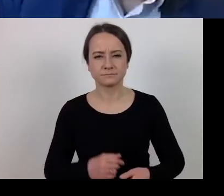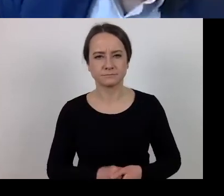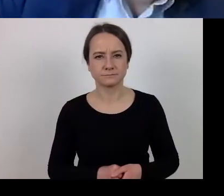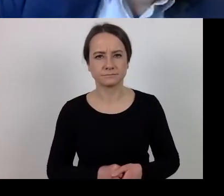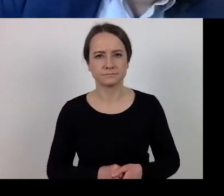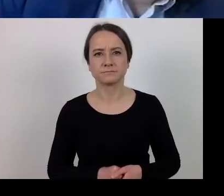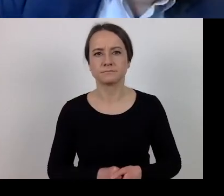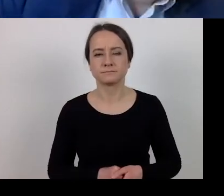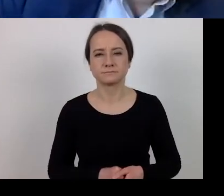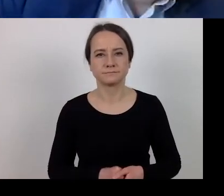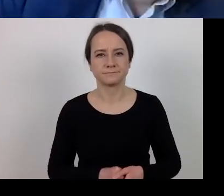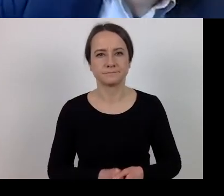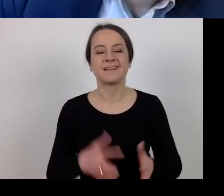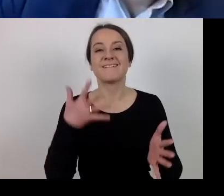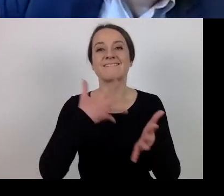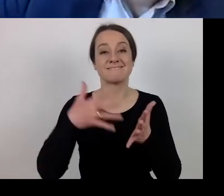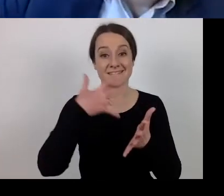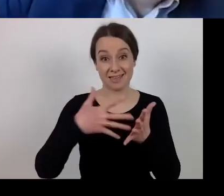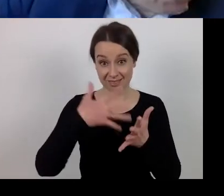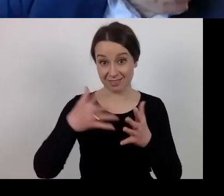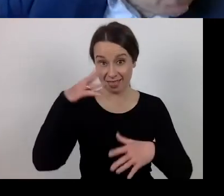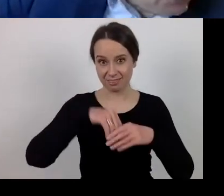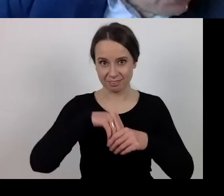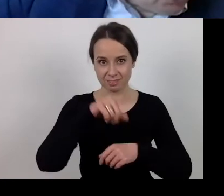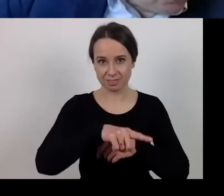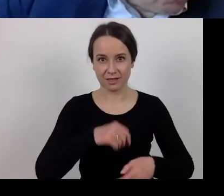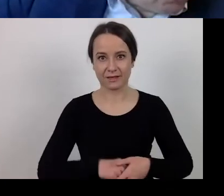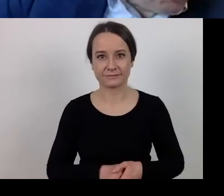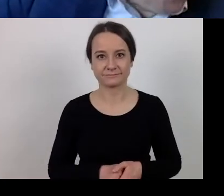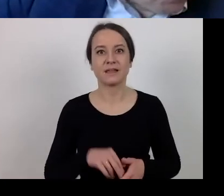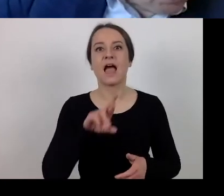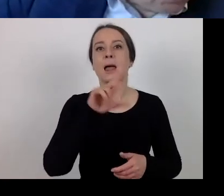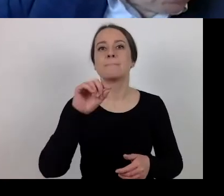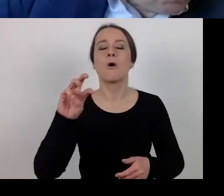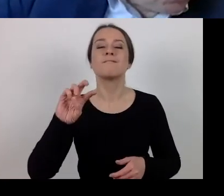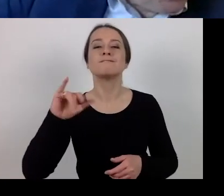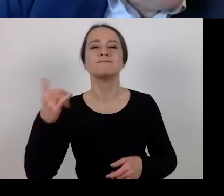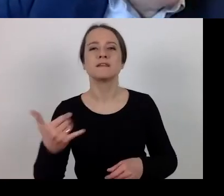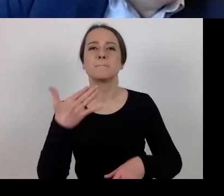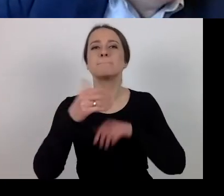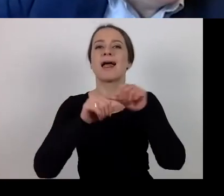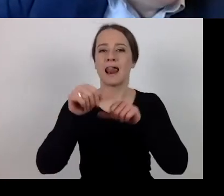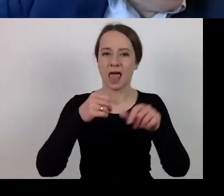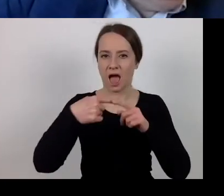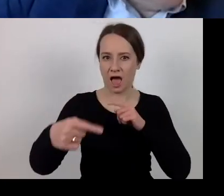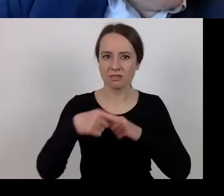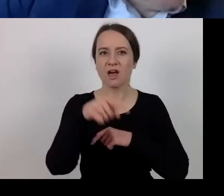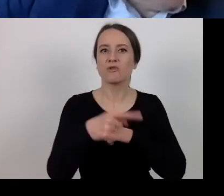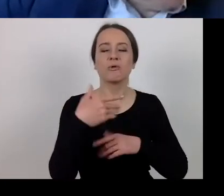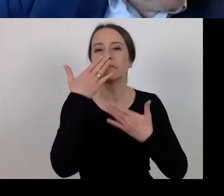incurred under Warmia and Mazury ROP projects. These are supporting instruments.